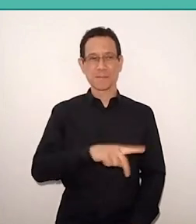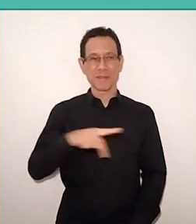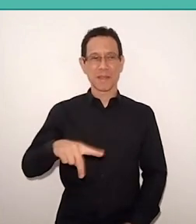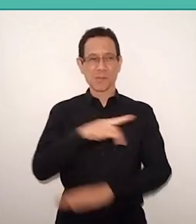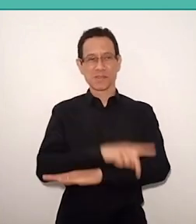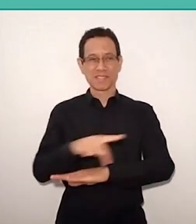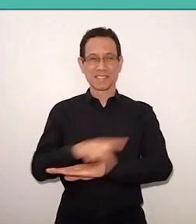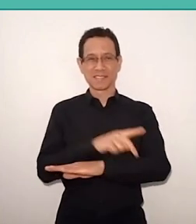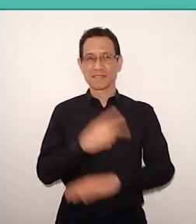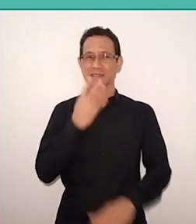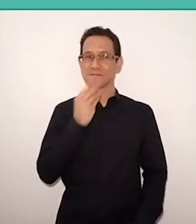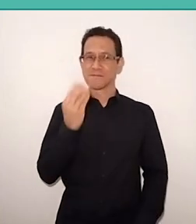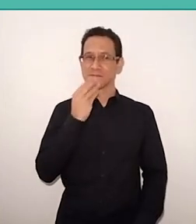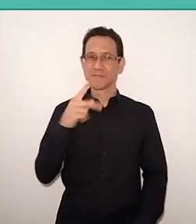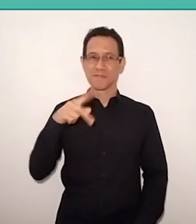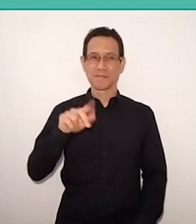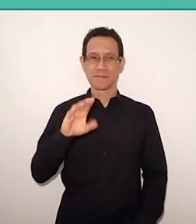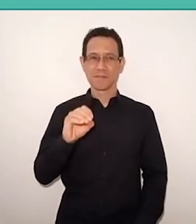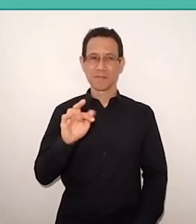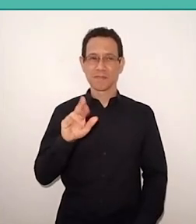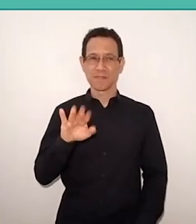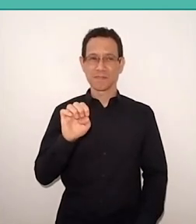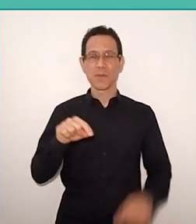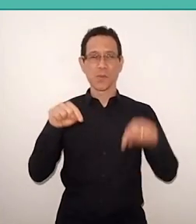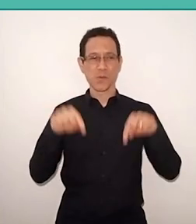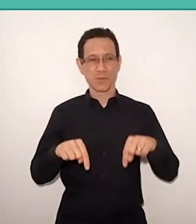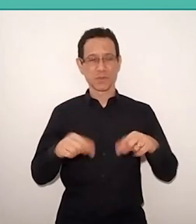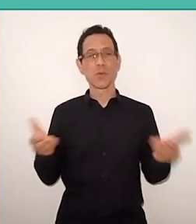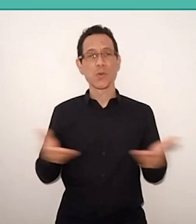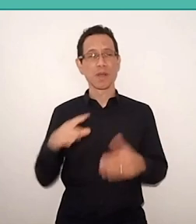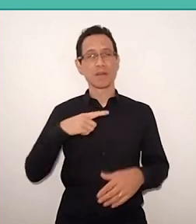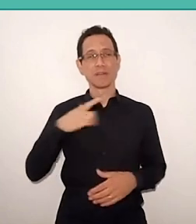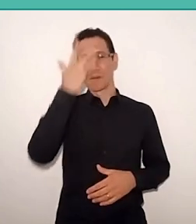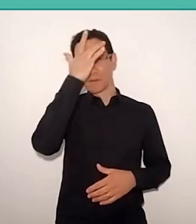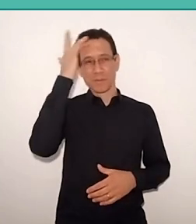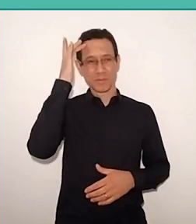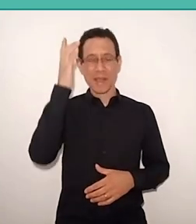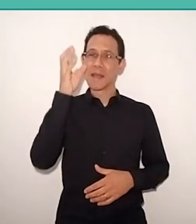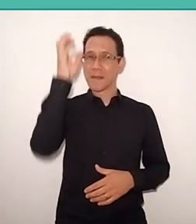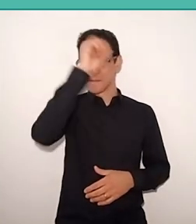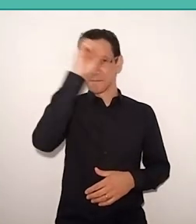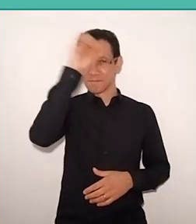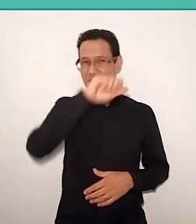Today we have thousands of people learning with the literacy method of Freire.